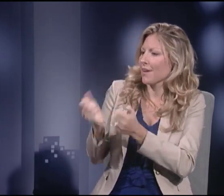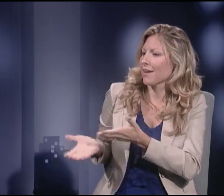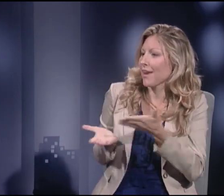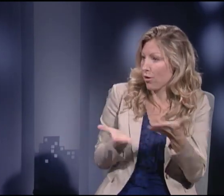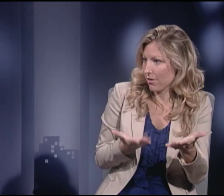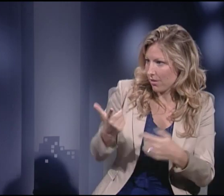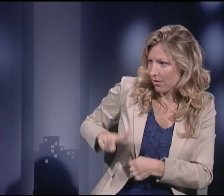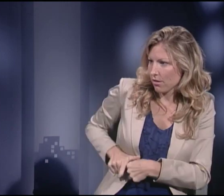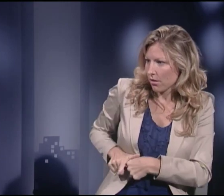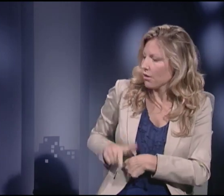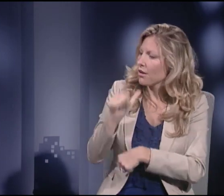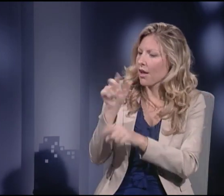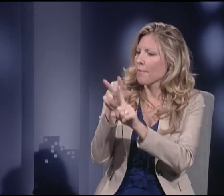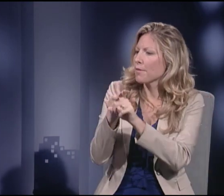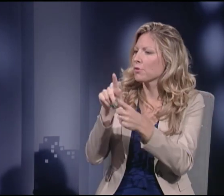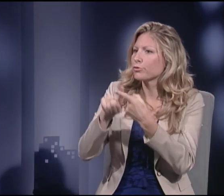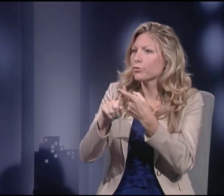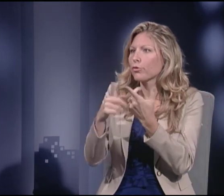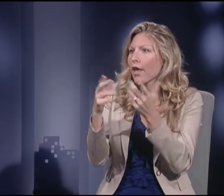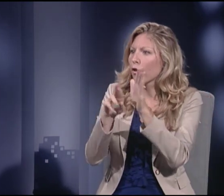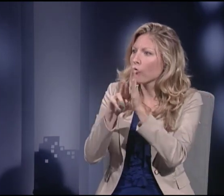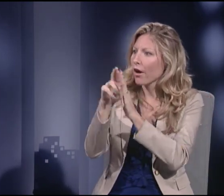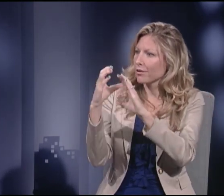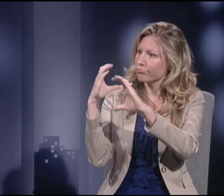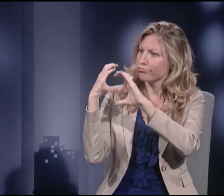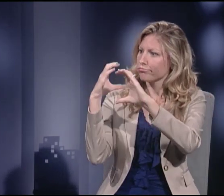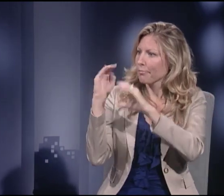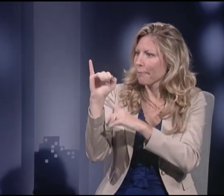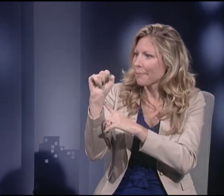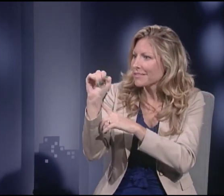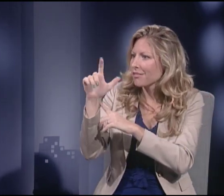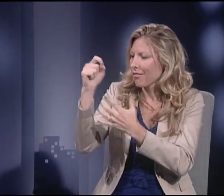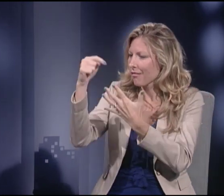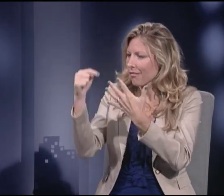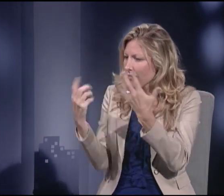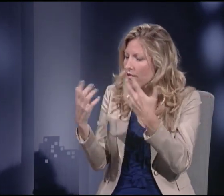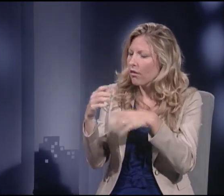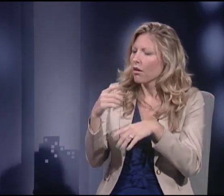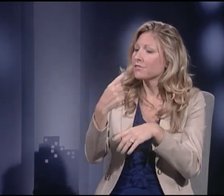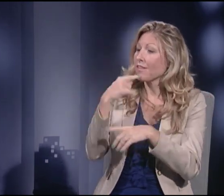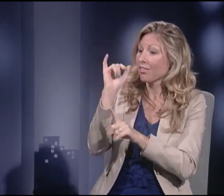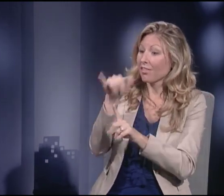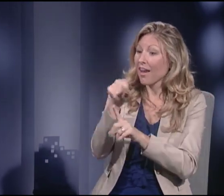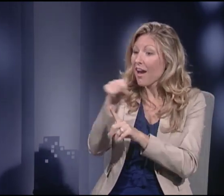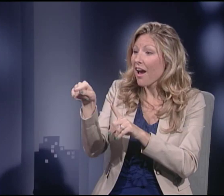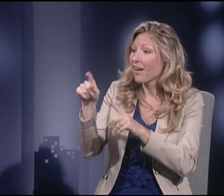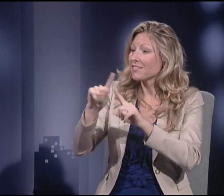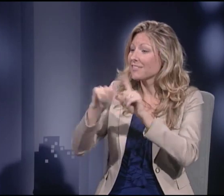that the Second Amendment referred to guns that could be carried, not rocket launchers or, you know,